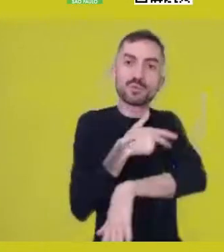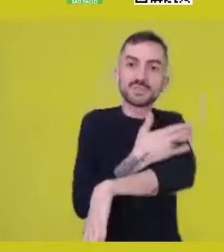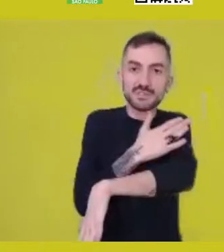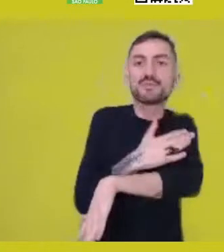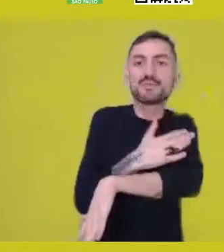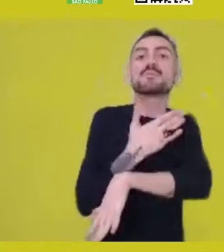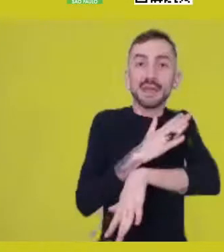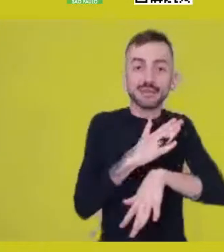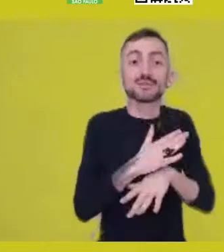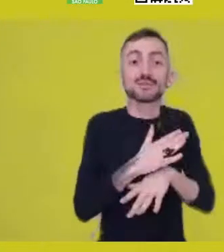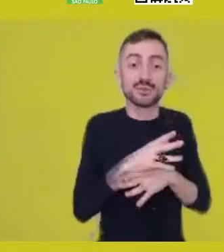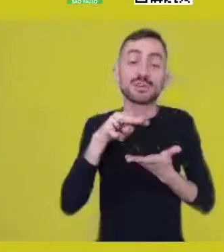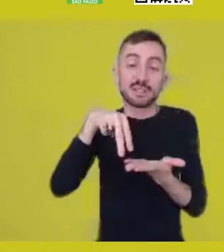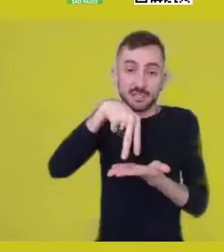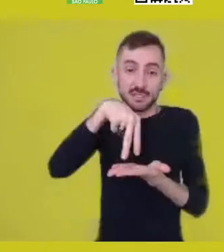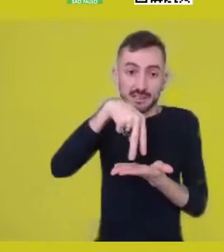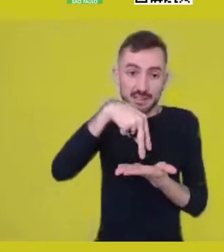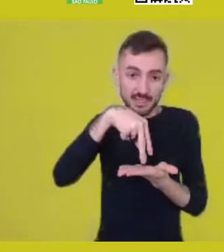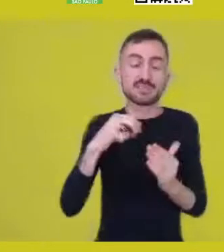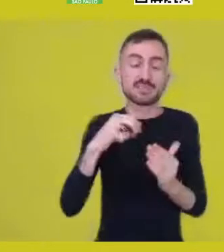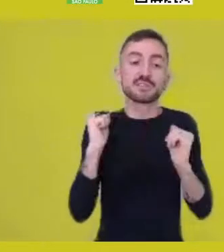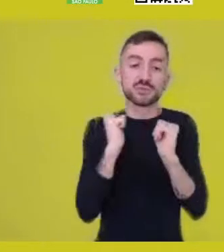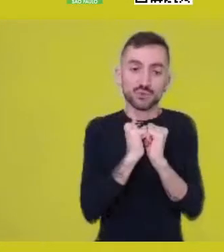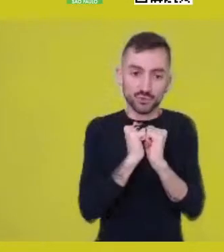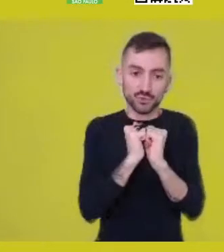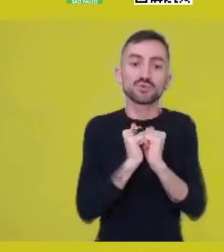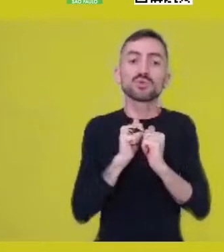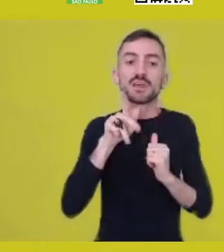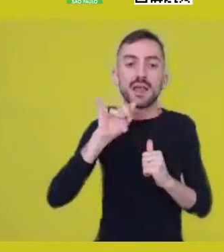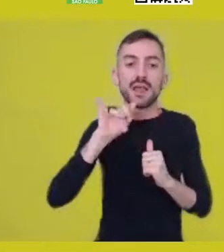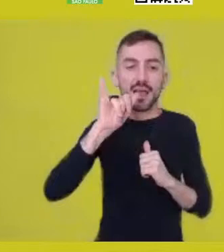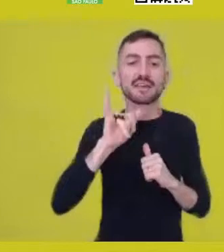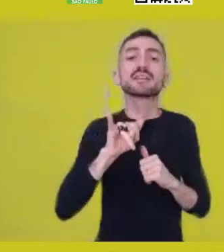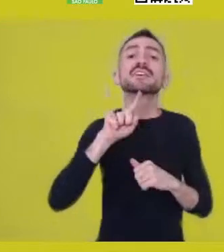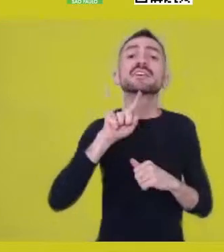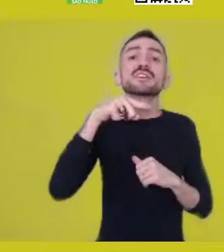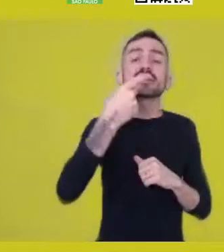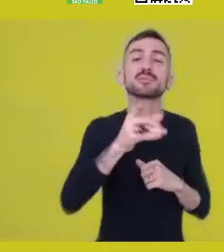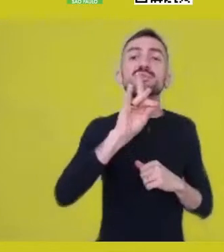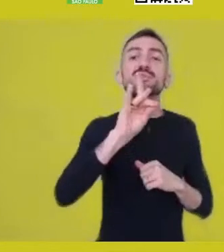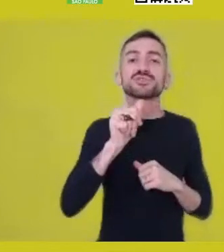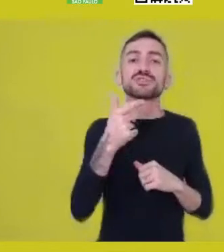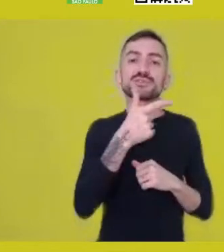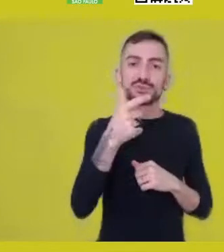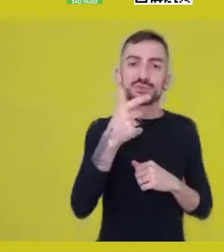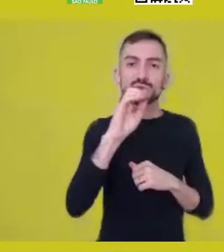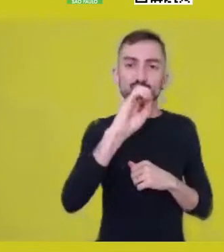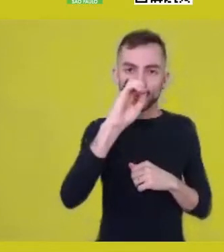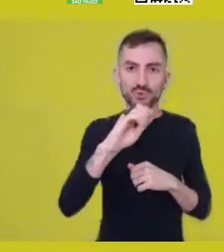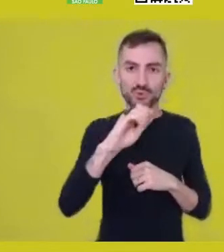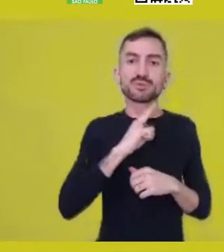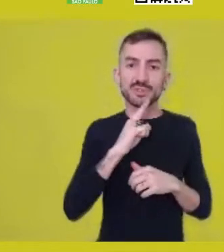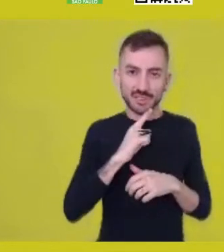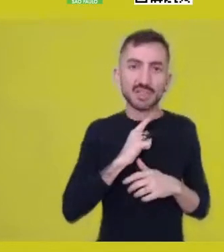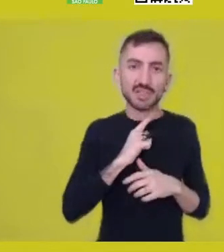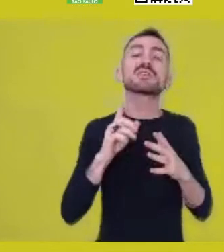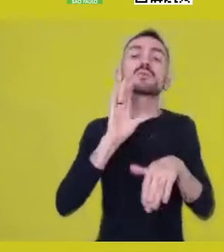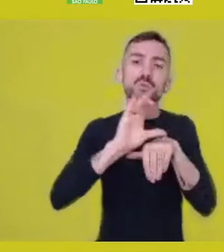dance, with Emily Sugai, and on October 22, a drama for podcasts course coordinated by Vinícius Calderoni.